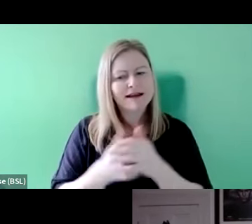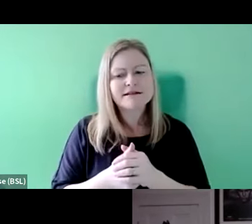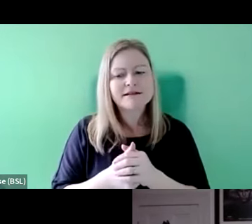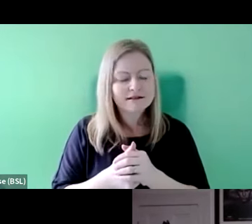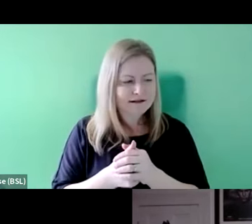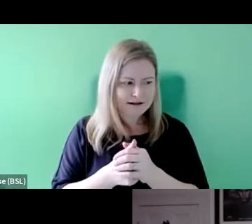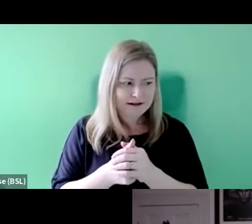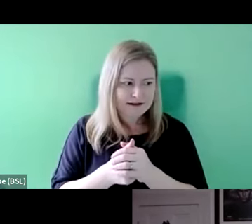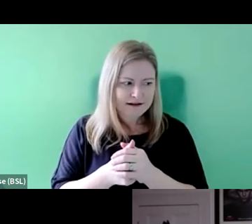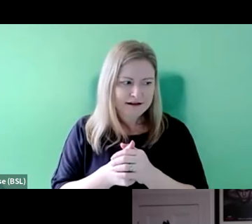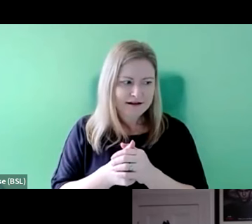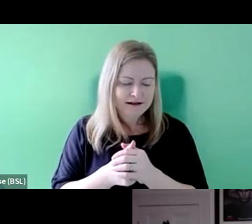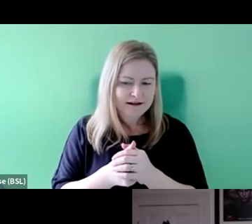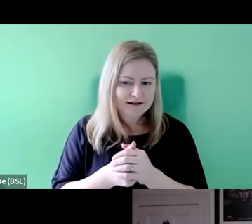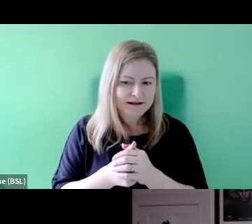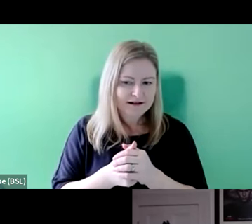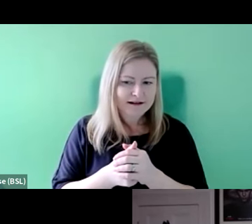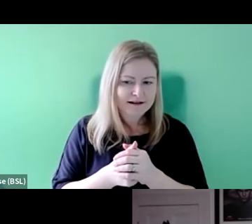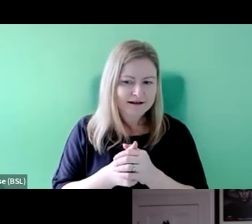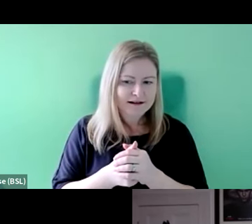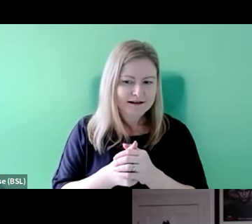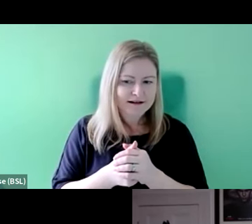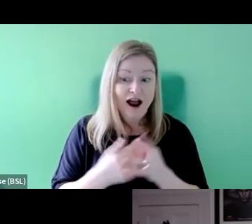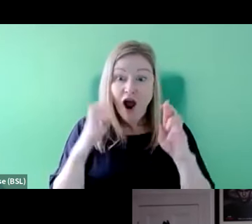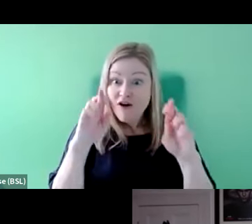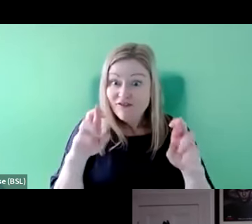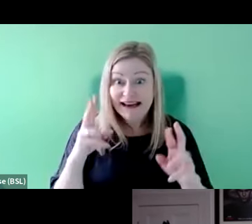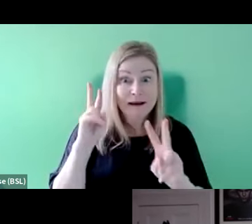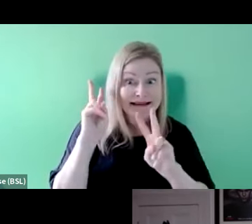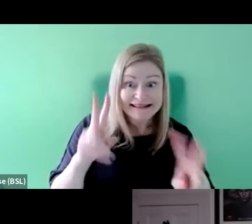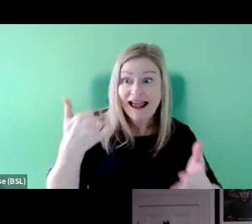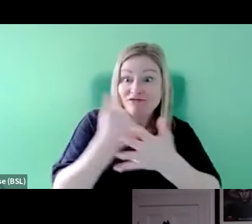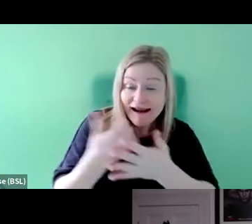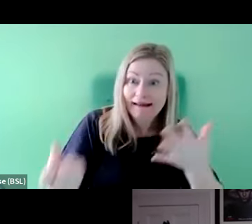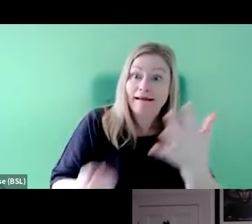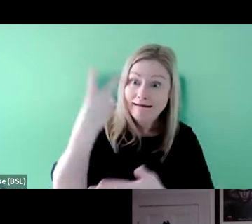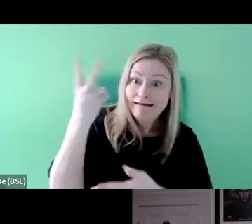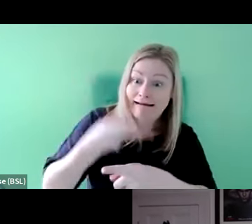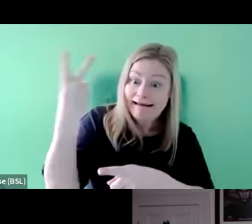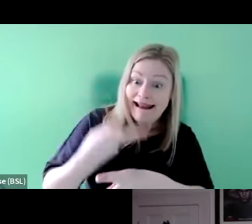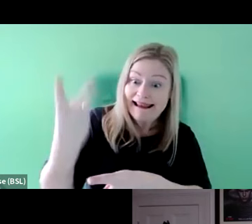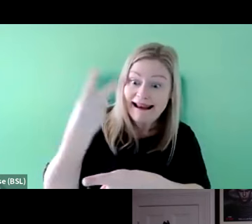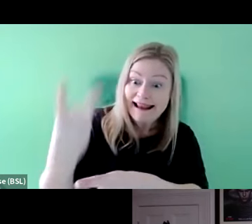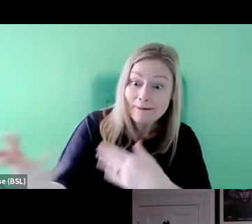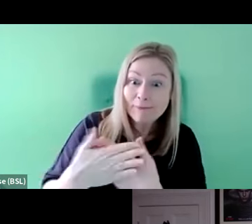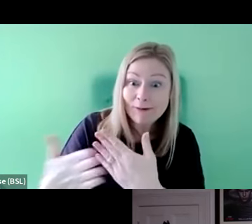I hope if we say it often enough, "WAGs",